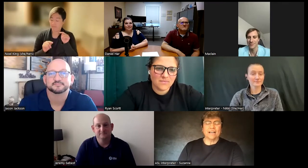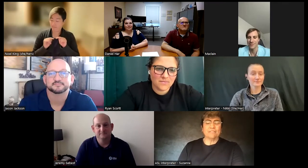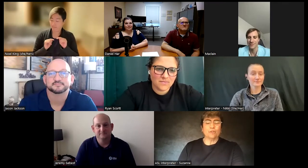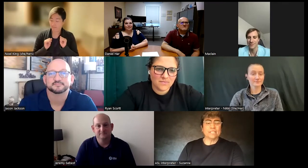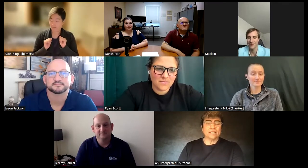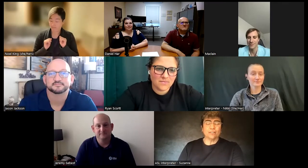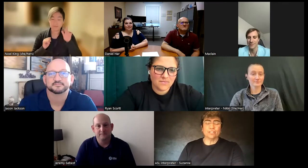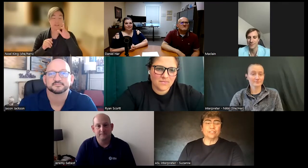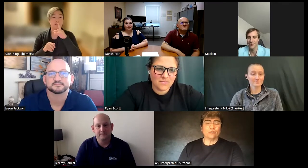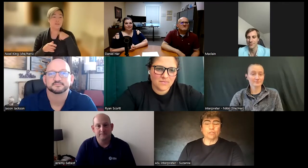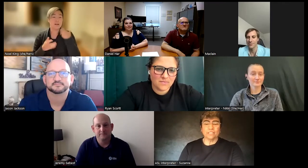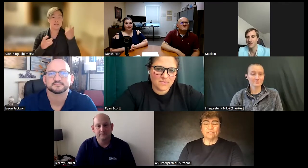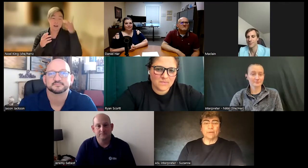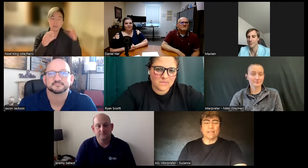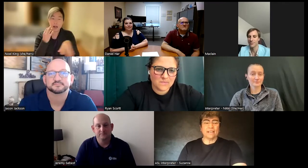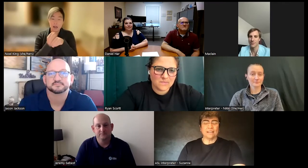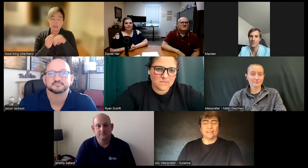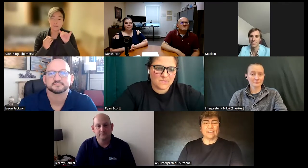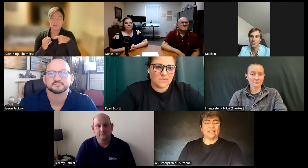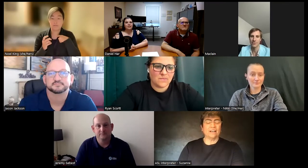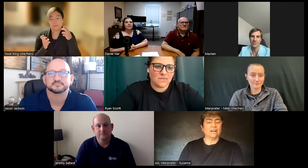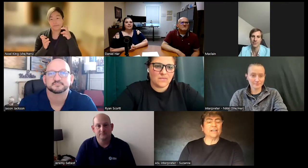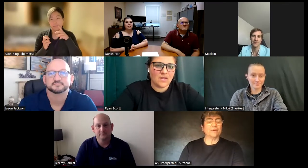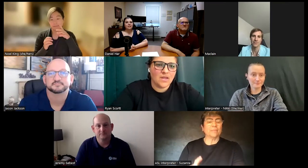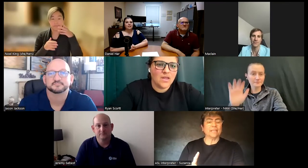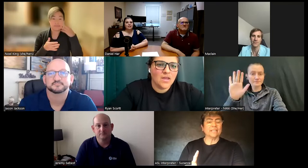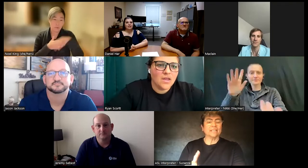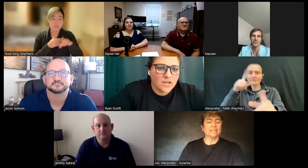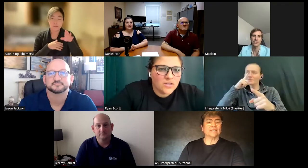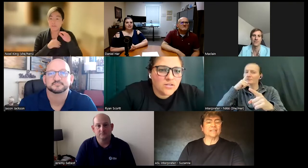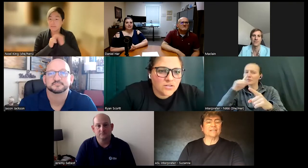If you can see her, she's frozen for me, give me a minute.